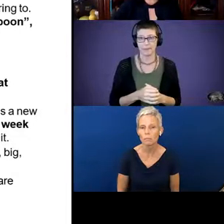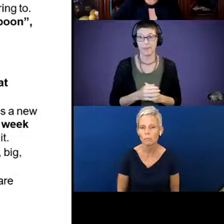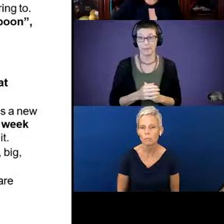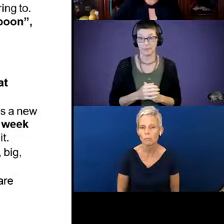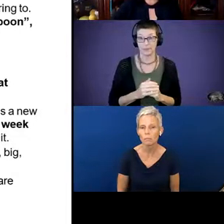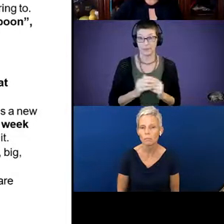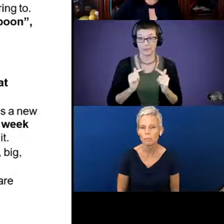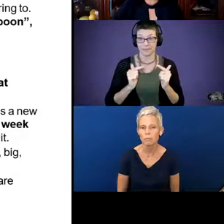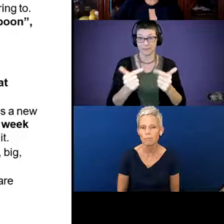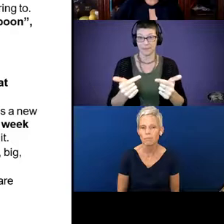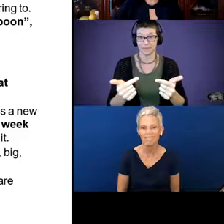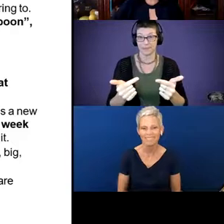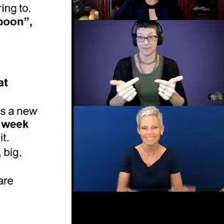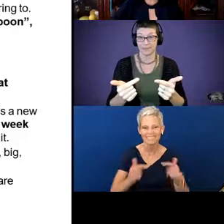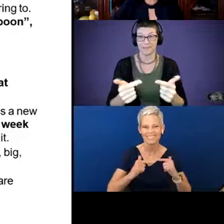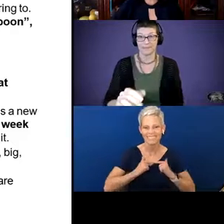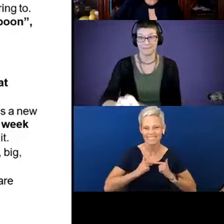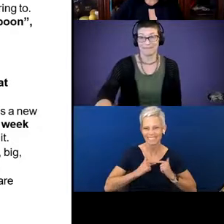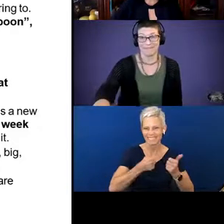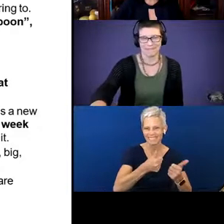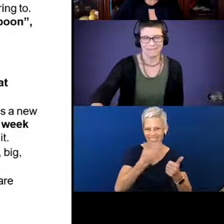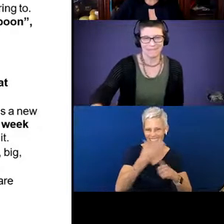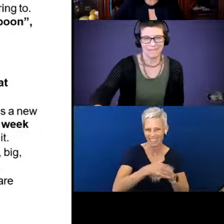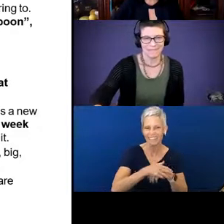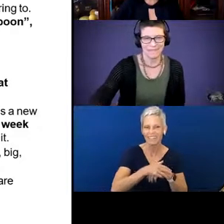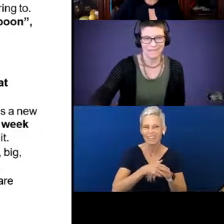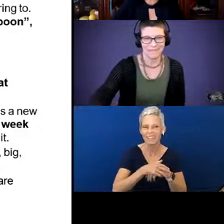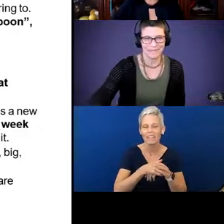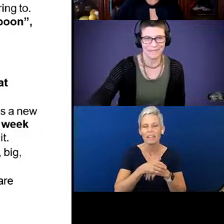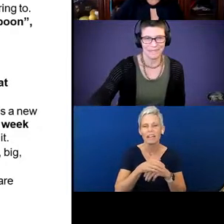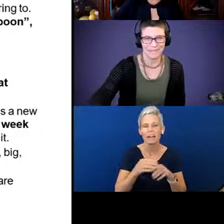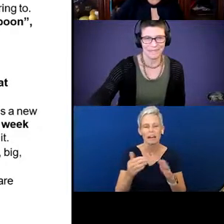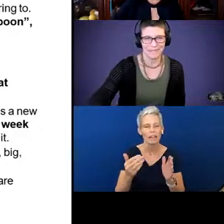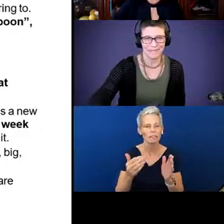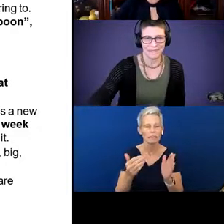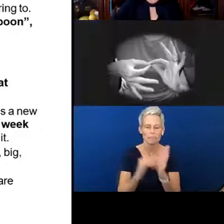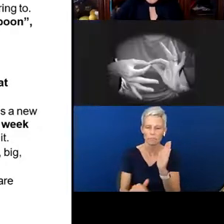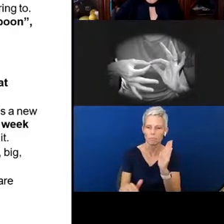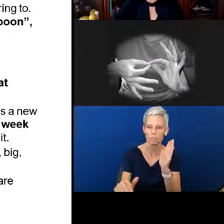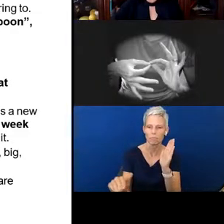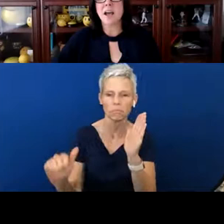at some of these tips here. Again, repeat, repeat, repeat. Be consistent with the words to use.